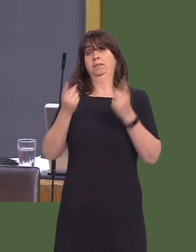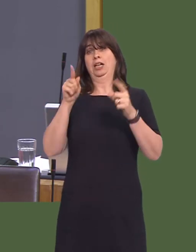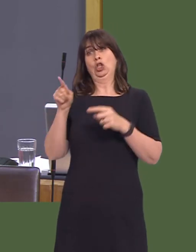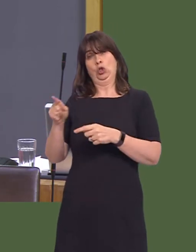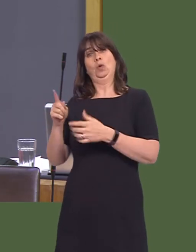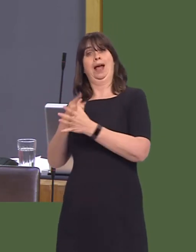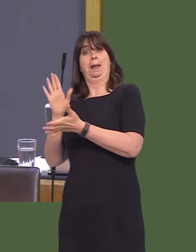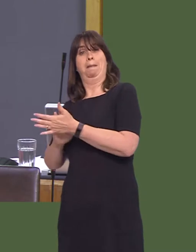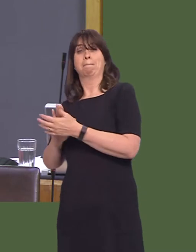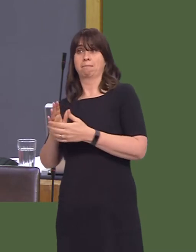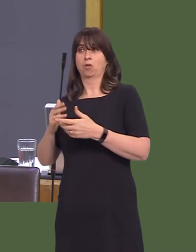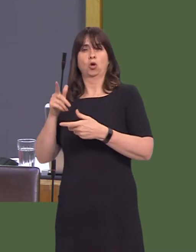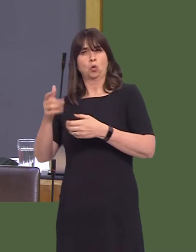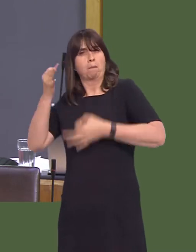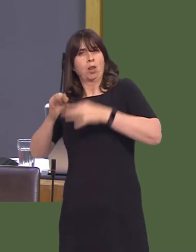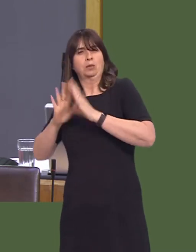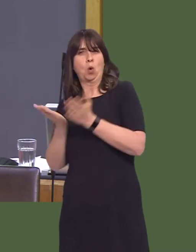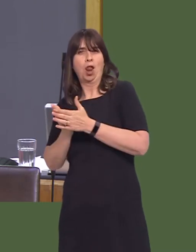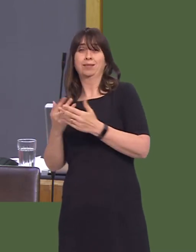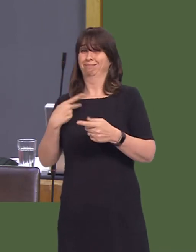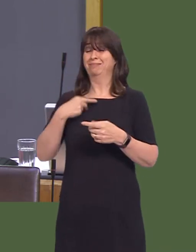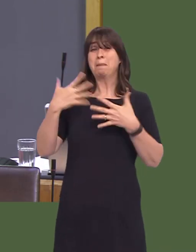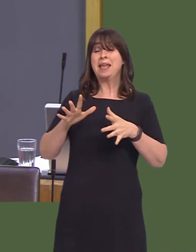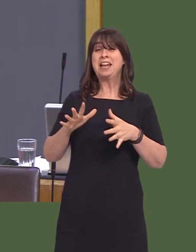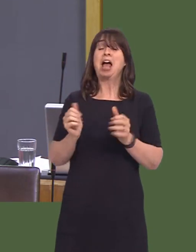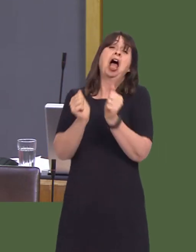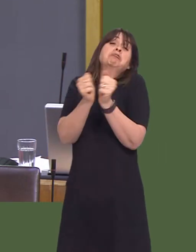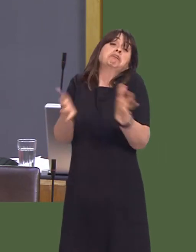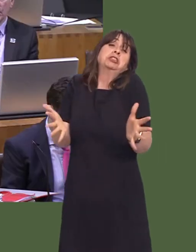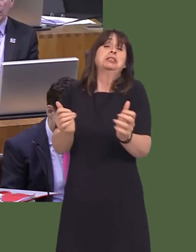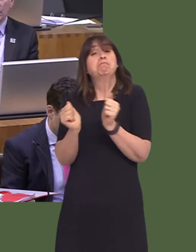differences, and I'm sure that we will continue to have those differences, but I genuinely